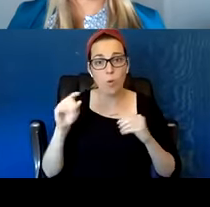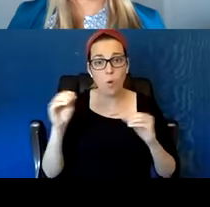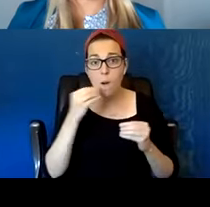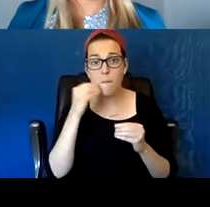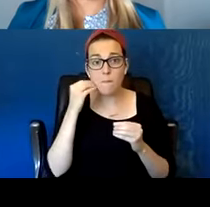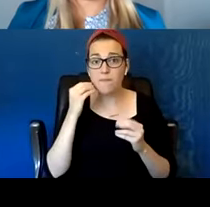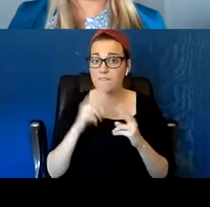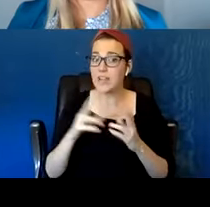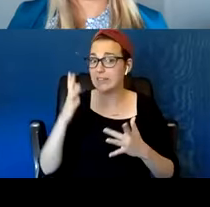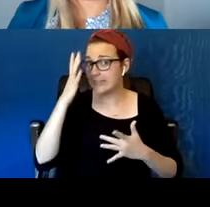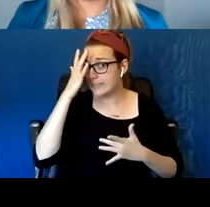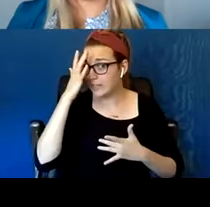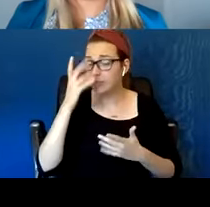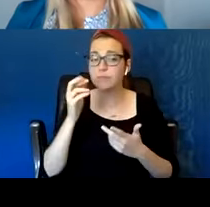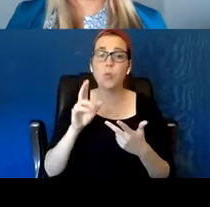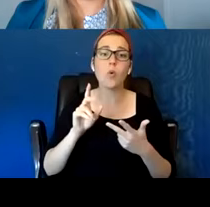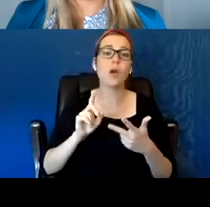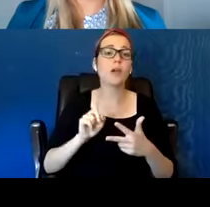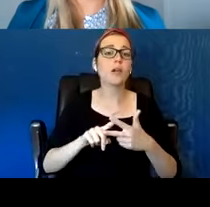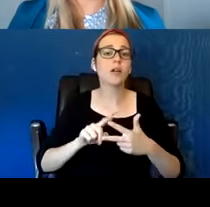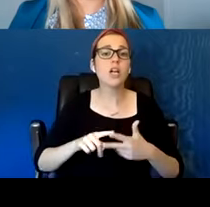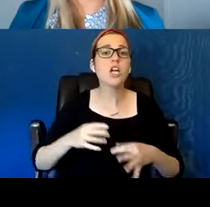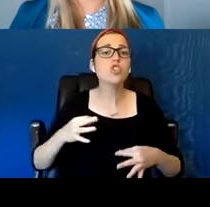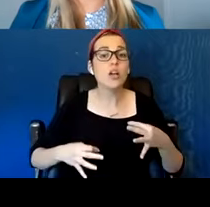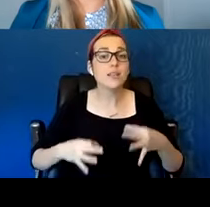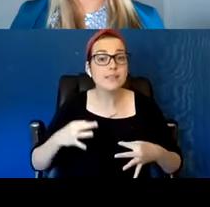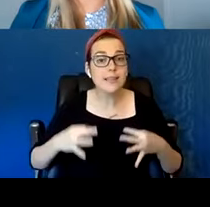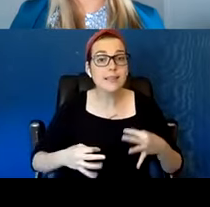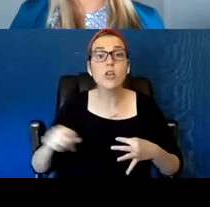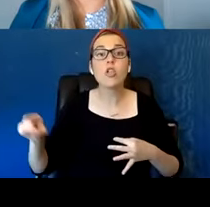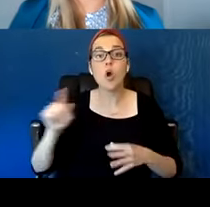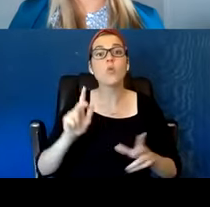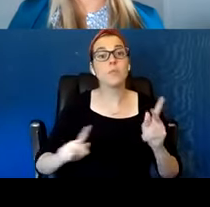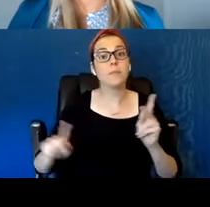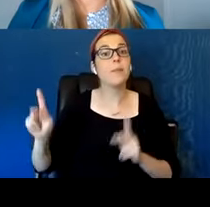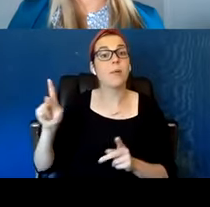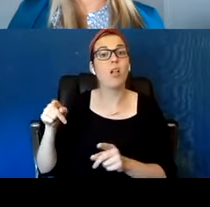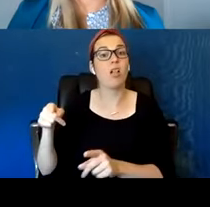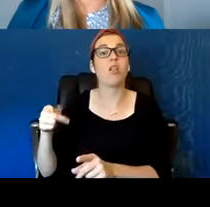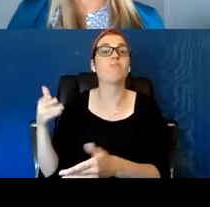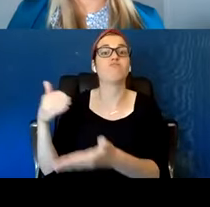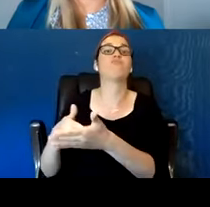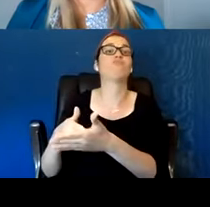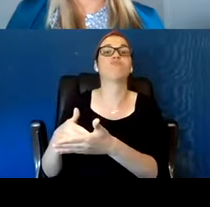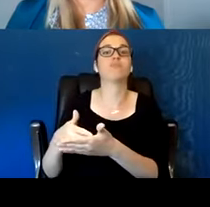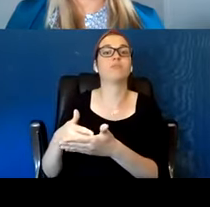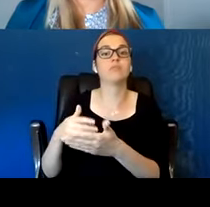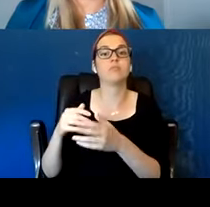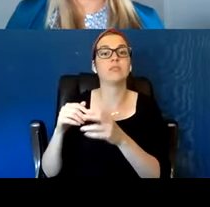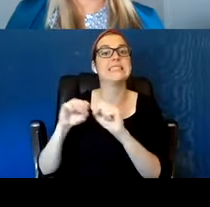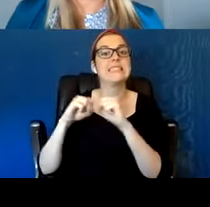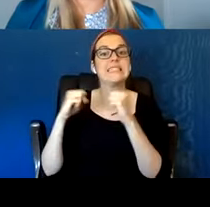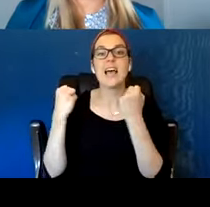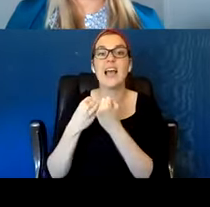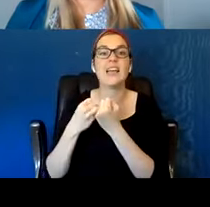have been wronged and I'm gonna go out and right that wrong. And then the last one is love, which is that the people out there are suffering